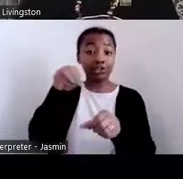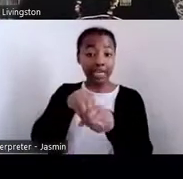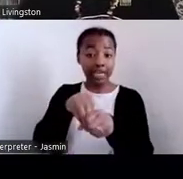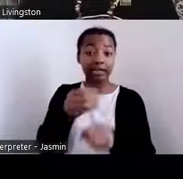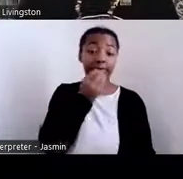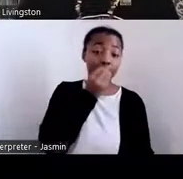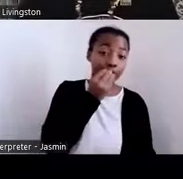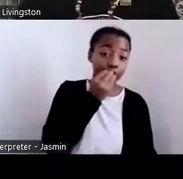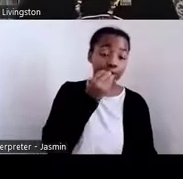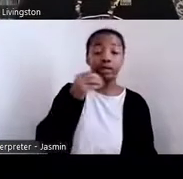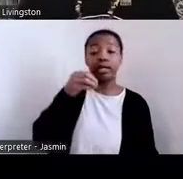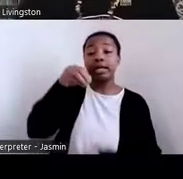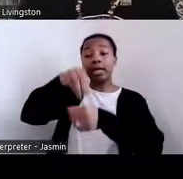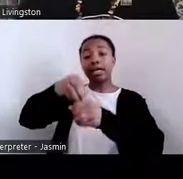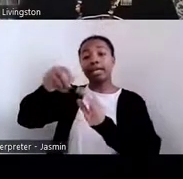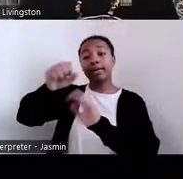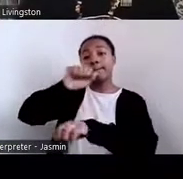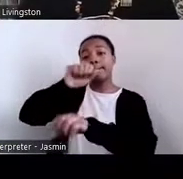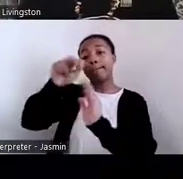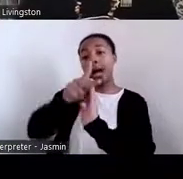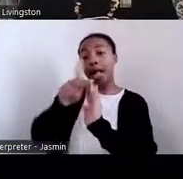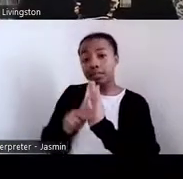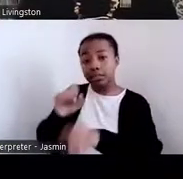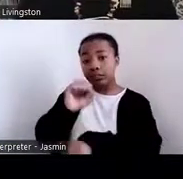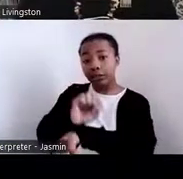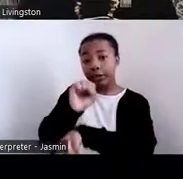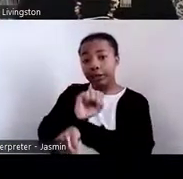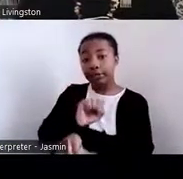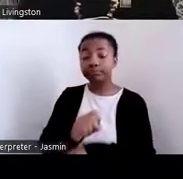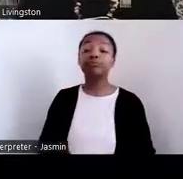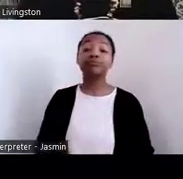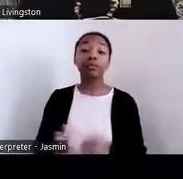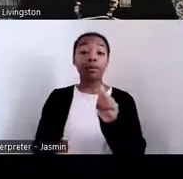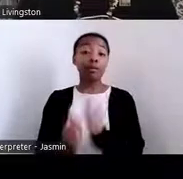And what is really important is, you know, most of our people are